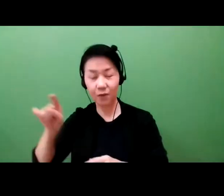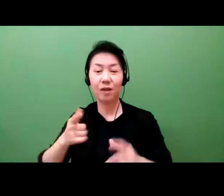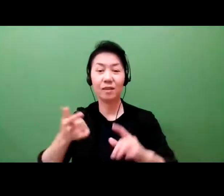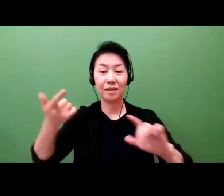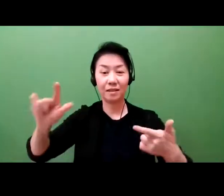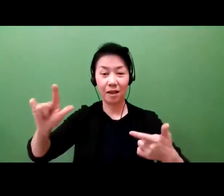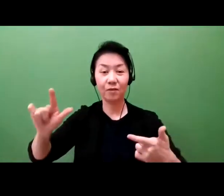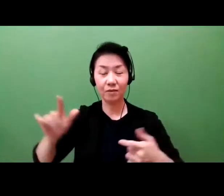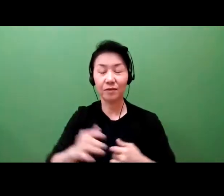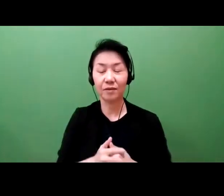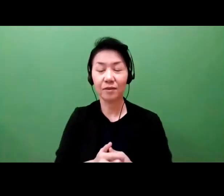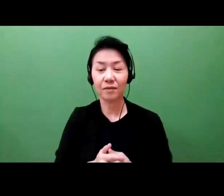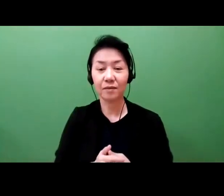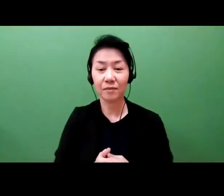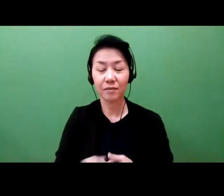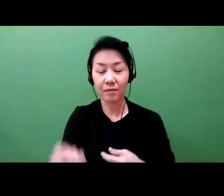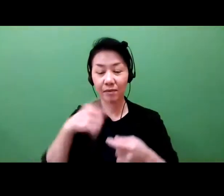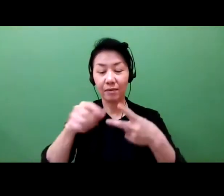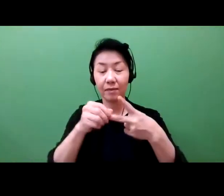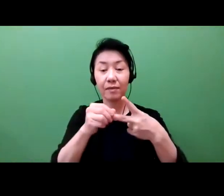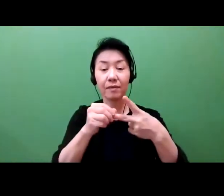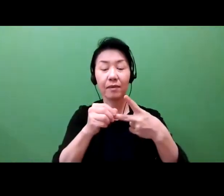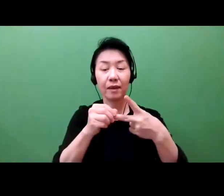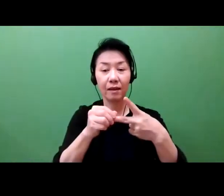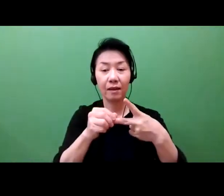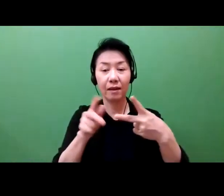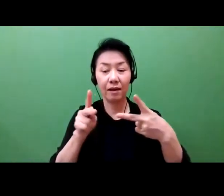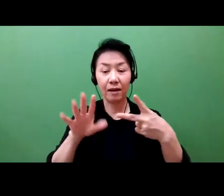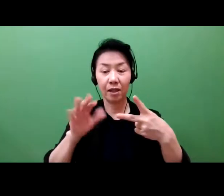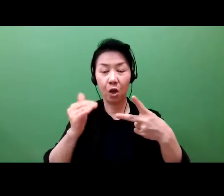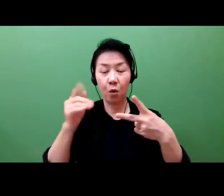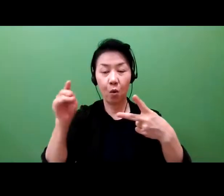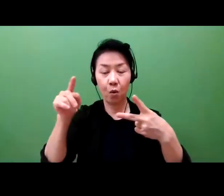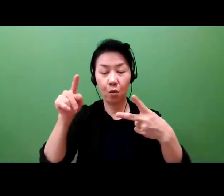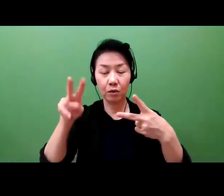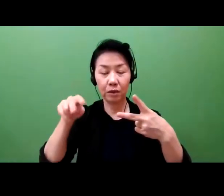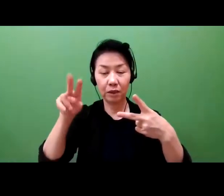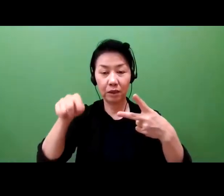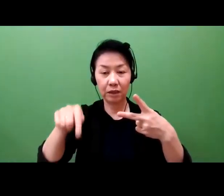is how to build intellectual property portfolios, especially